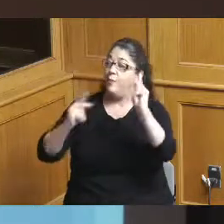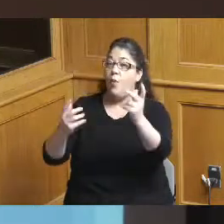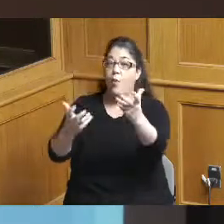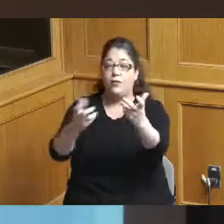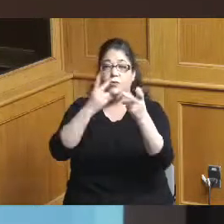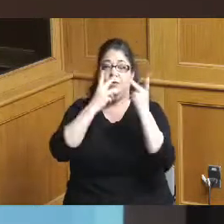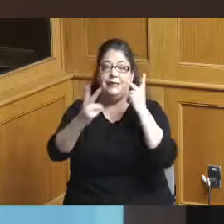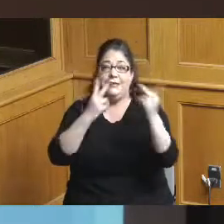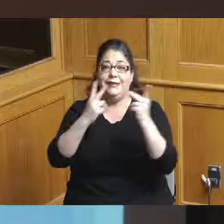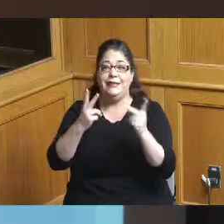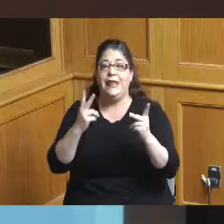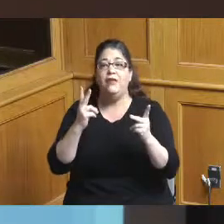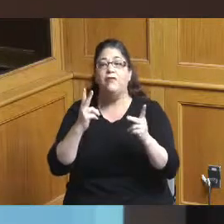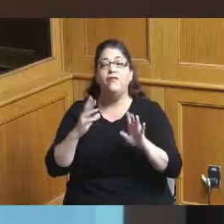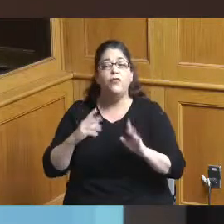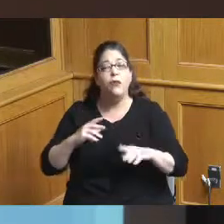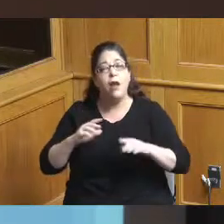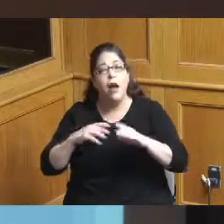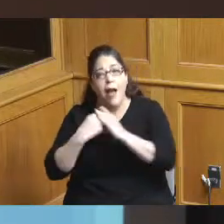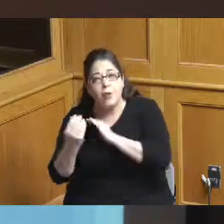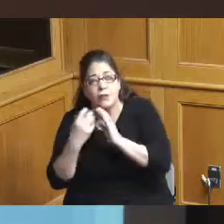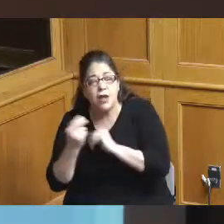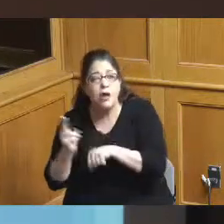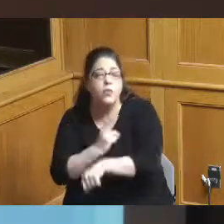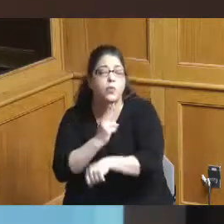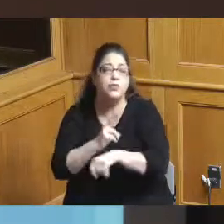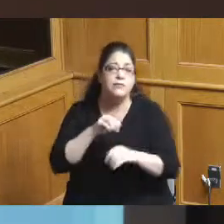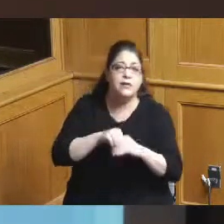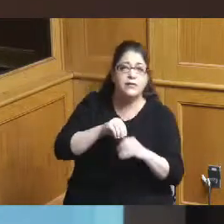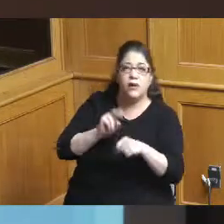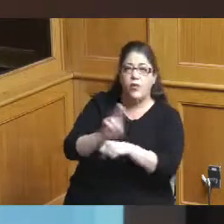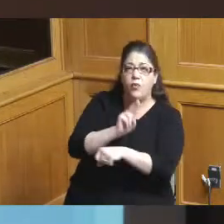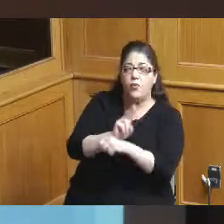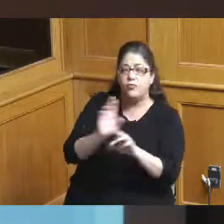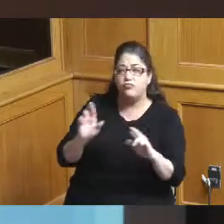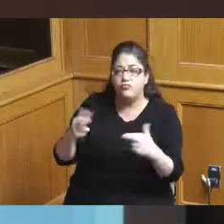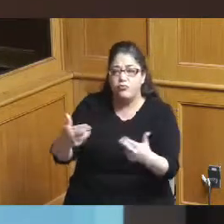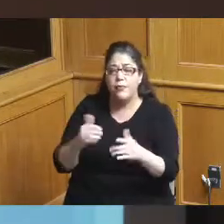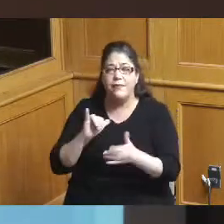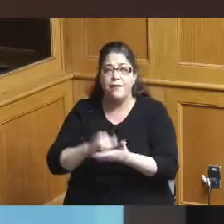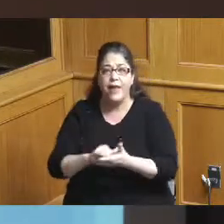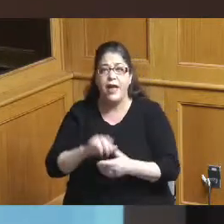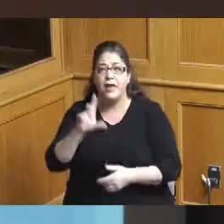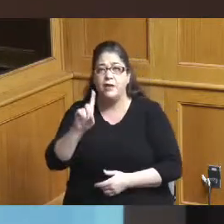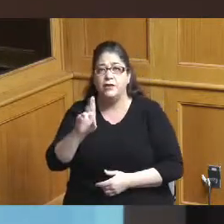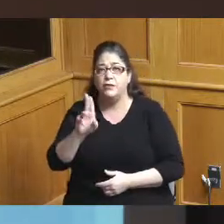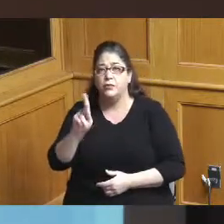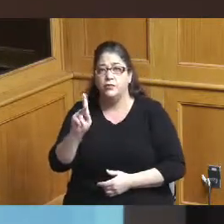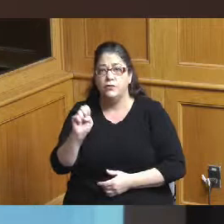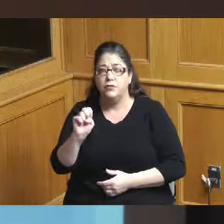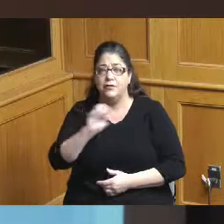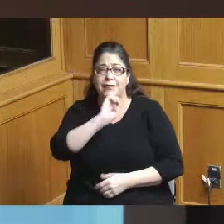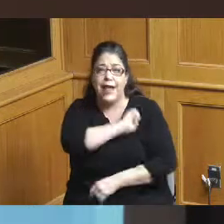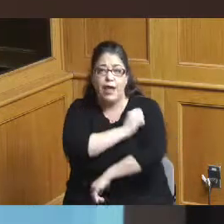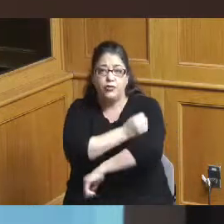pre-function space outdoor space utilization etc to link the Duke Energy Center with other nodes